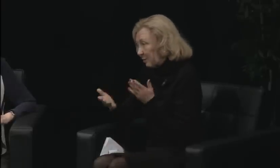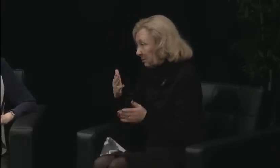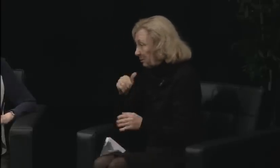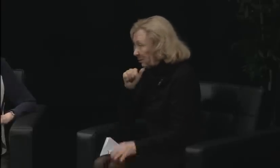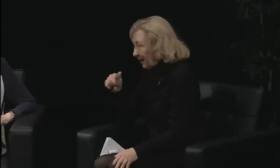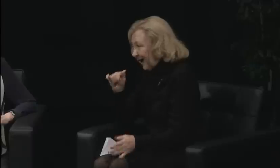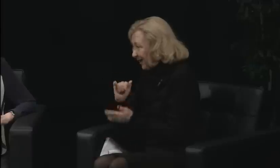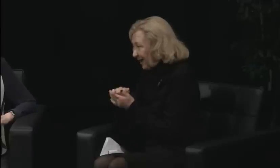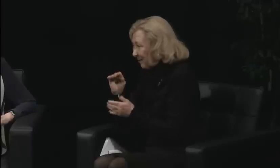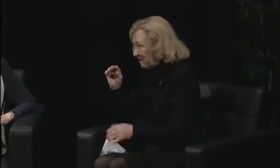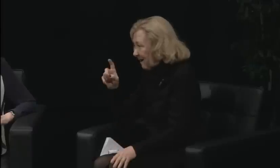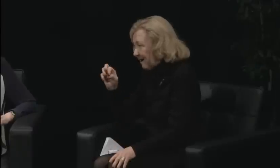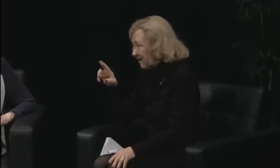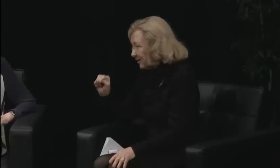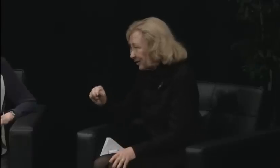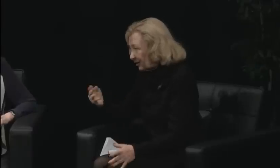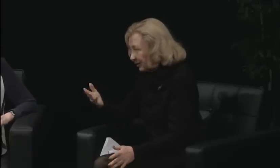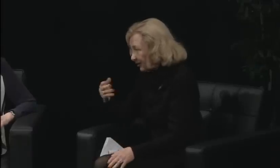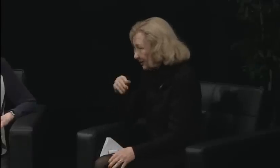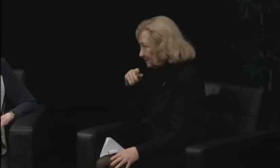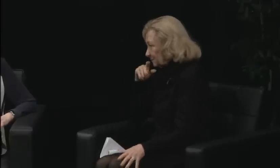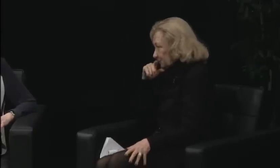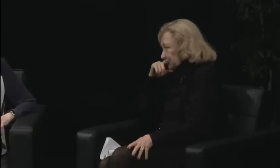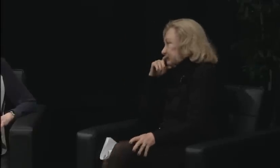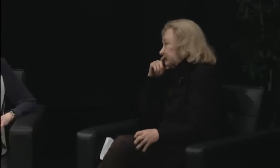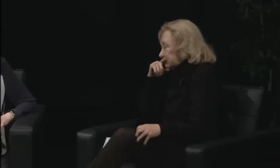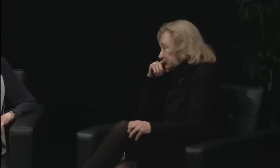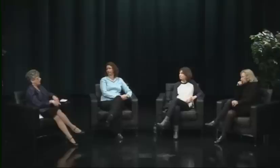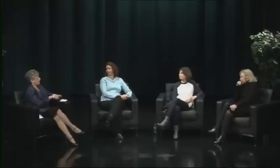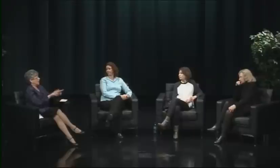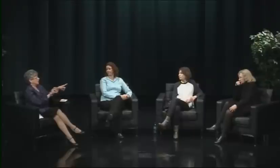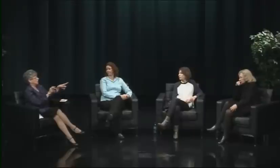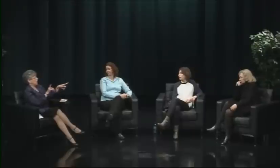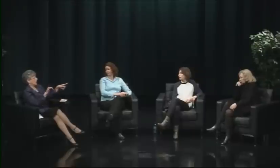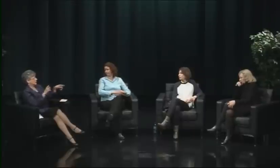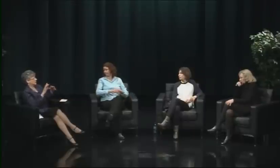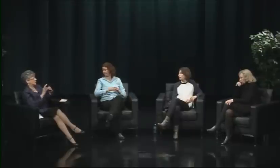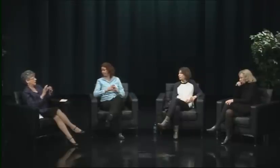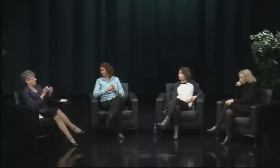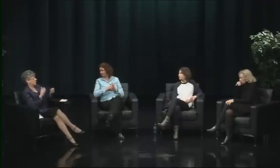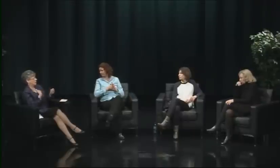It used to be that you couldn't be a mother